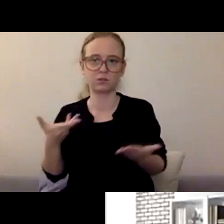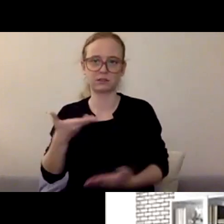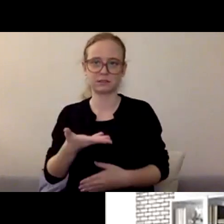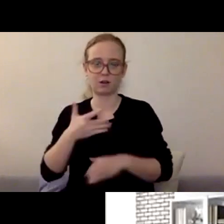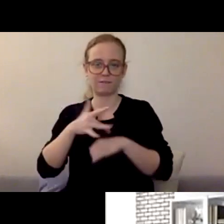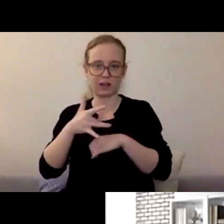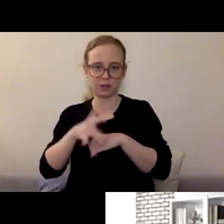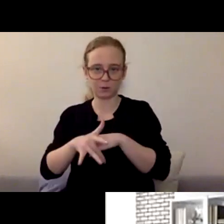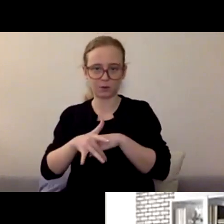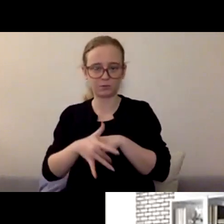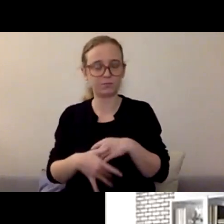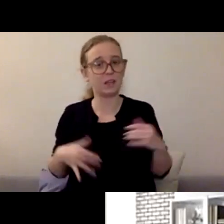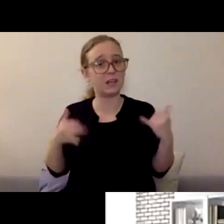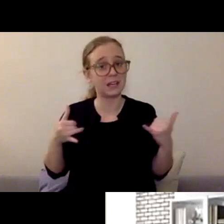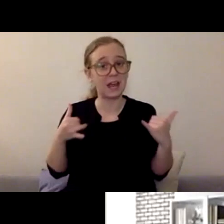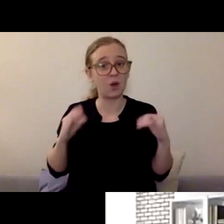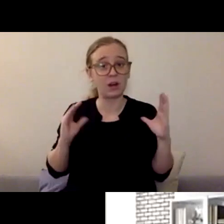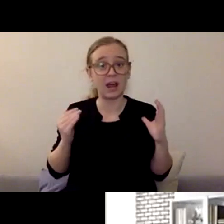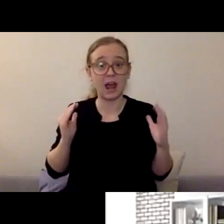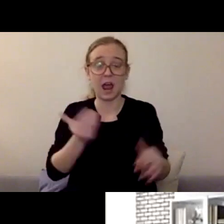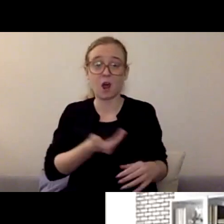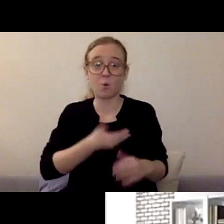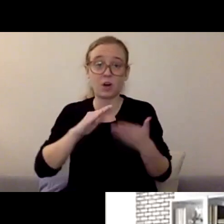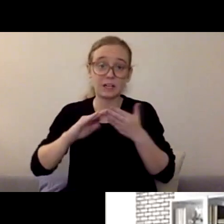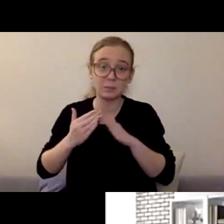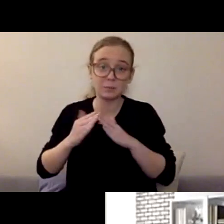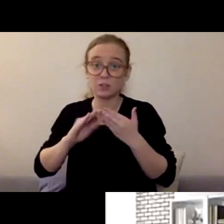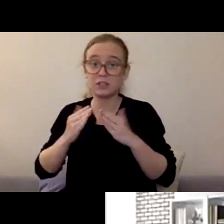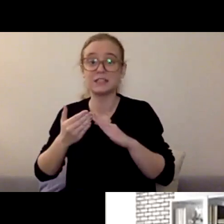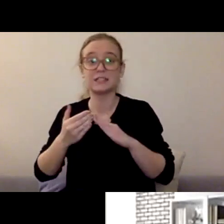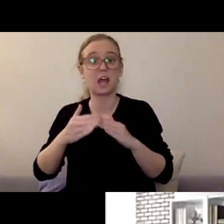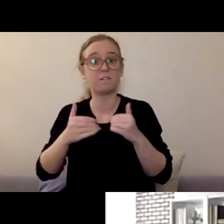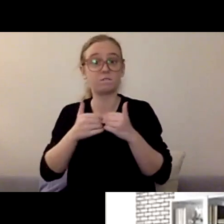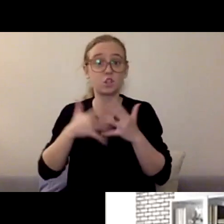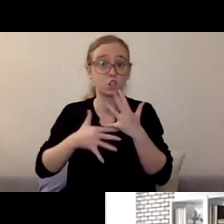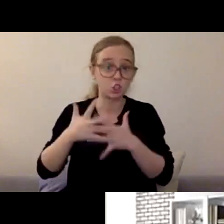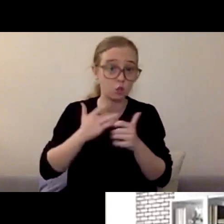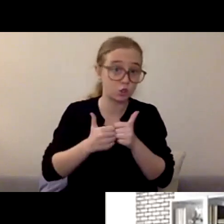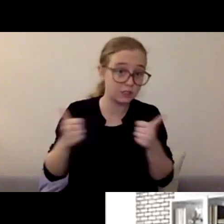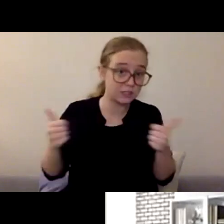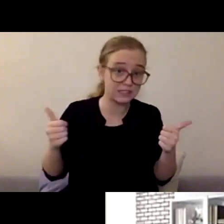with social distancing and mask wearing, it's harder to connect with the neighborhood kids